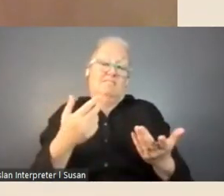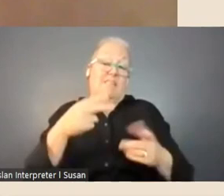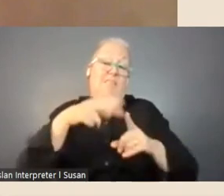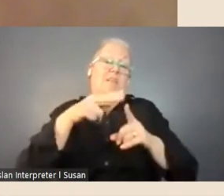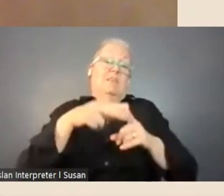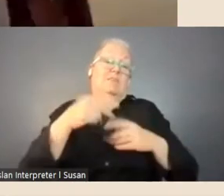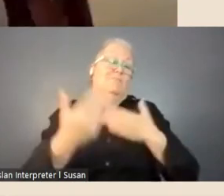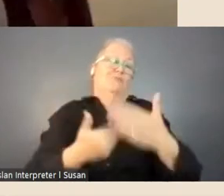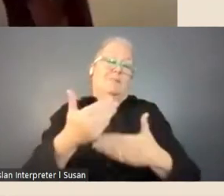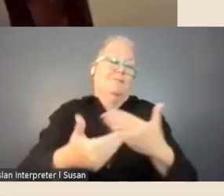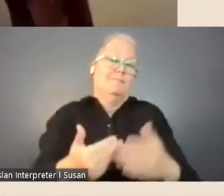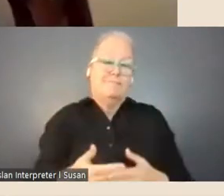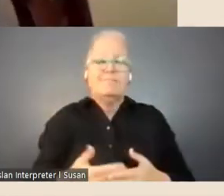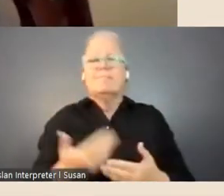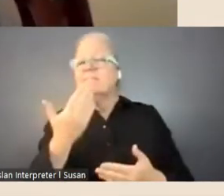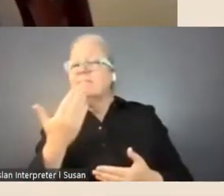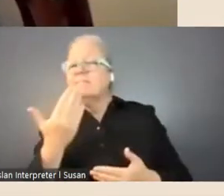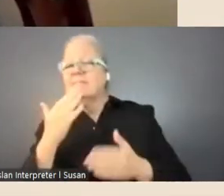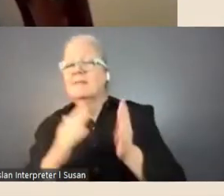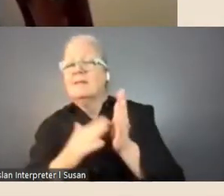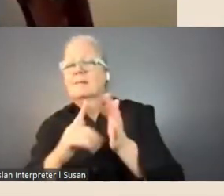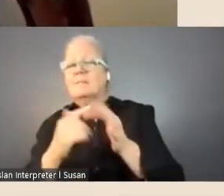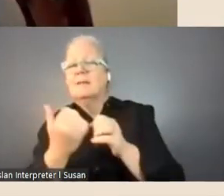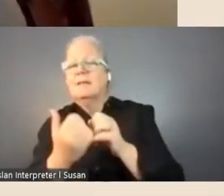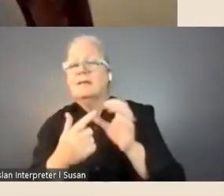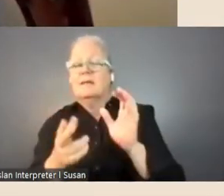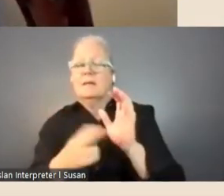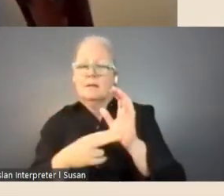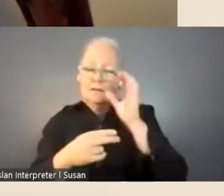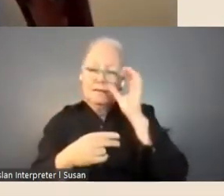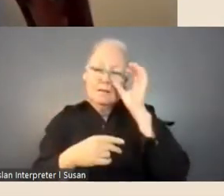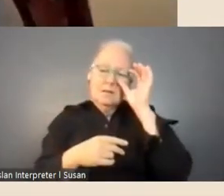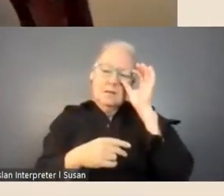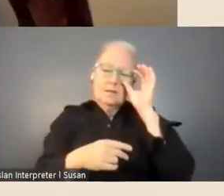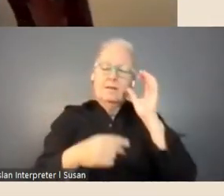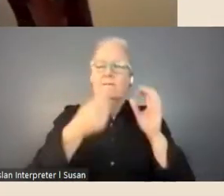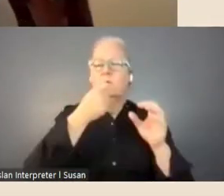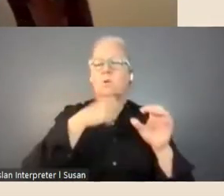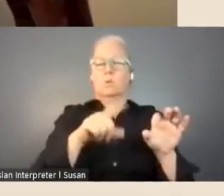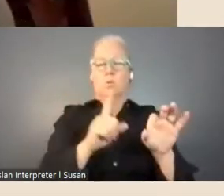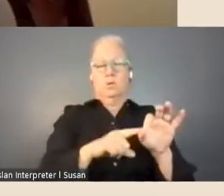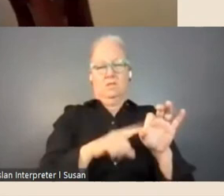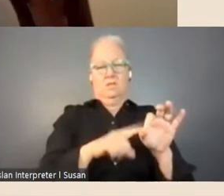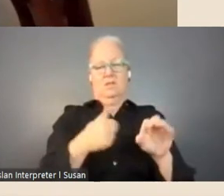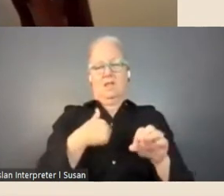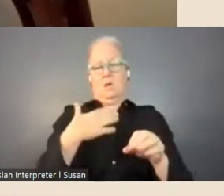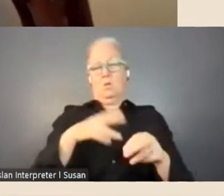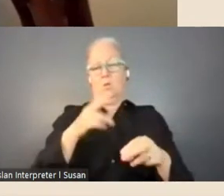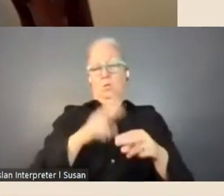Shona: Fantastic thank you, Megan. A couple of questions I'll just quickly respond to while we come to